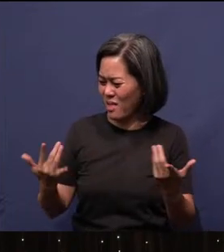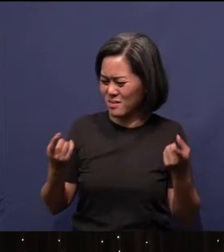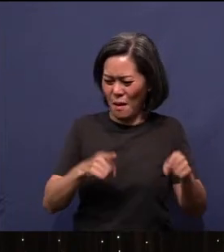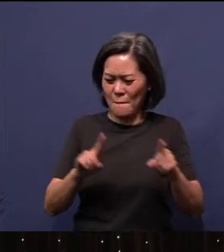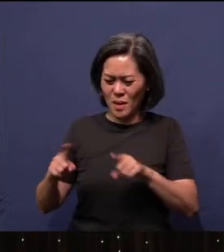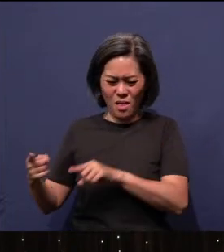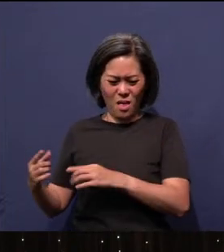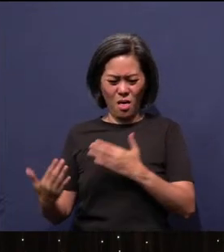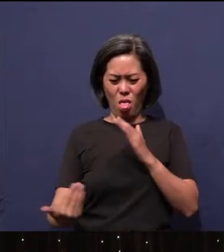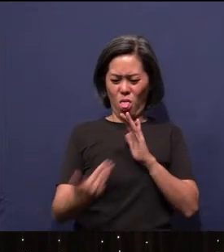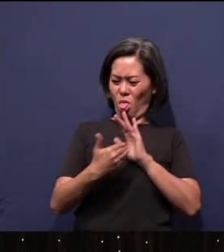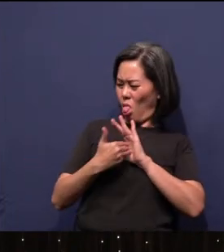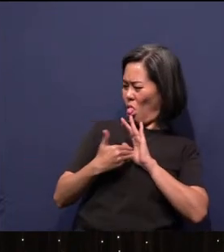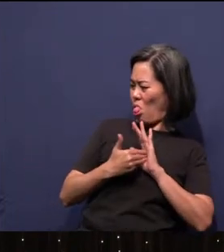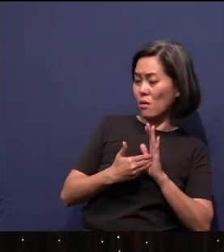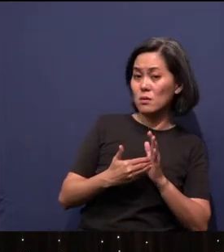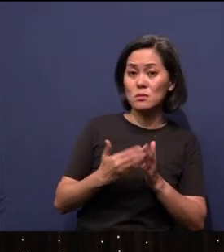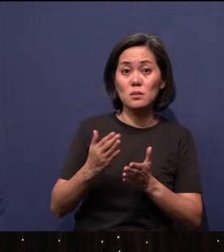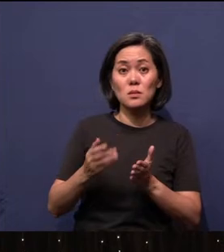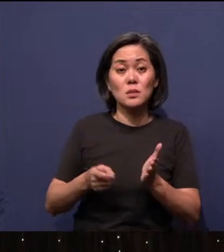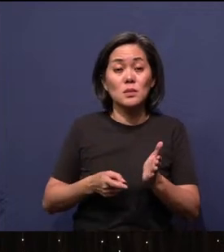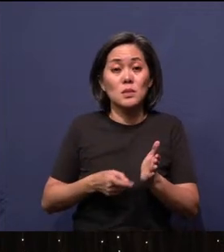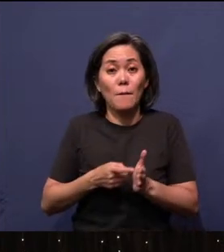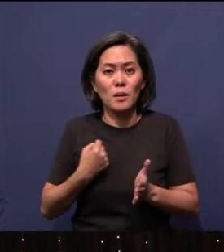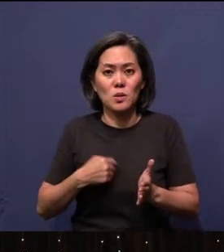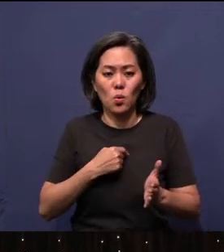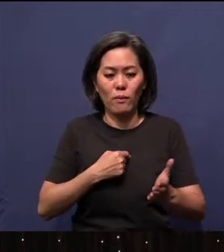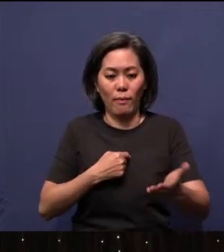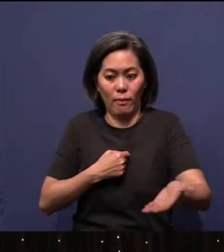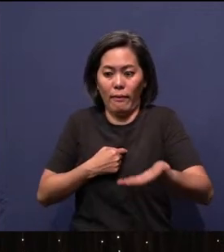Actually, sometimes we invite these things to come to us. What do I mean?